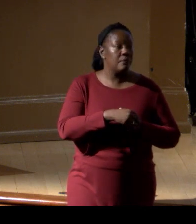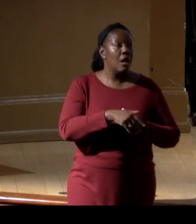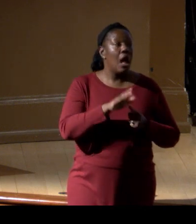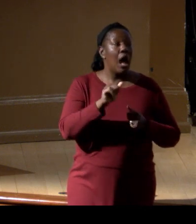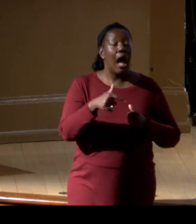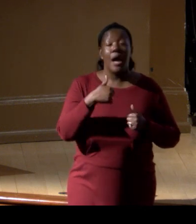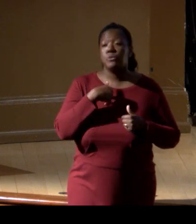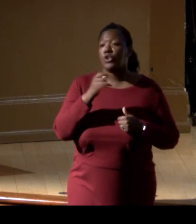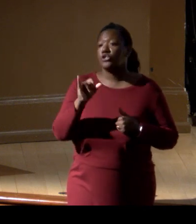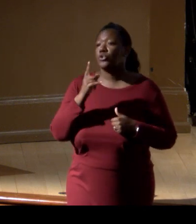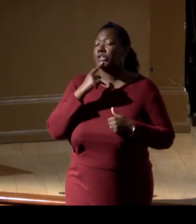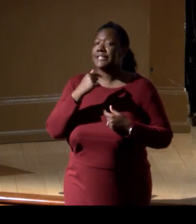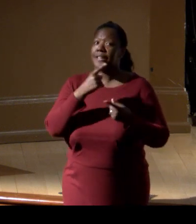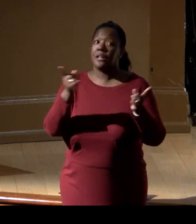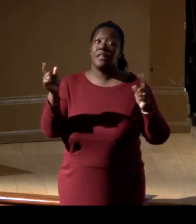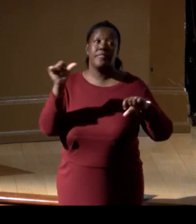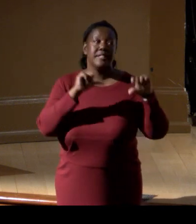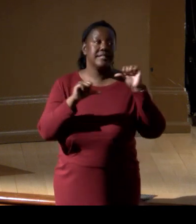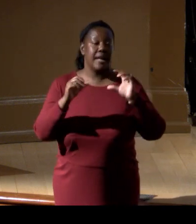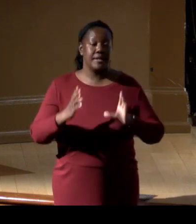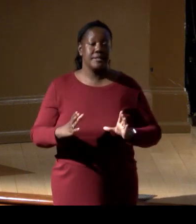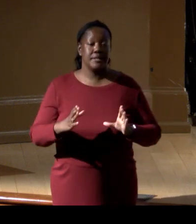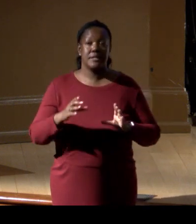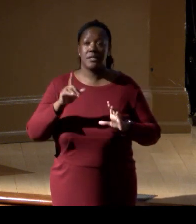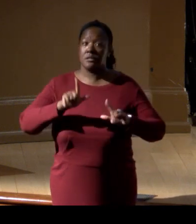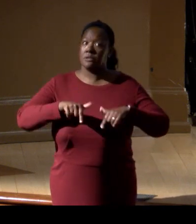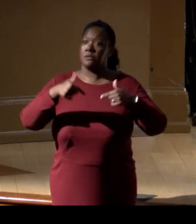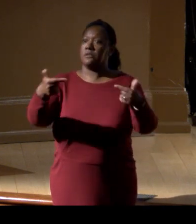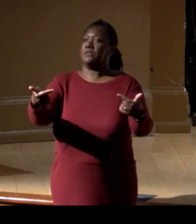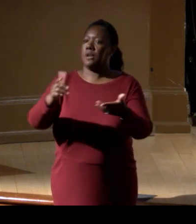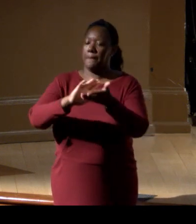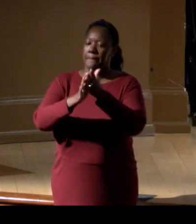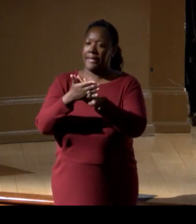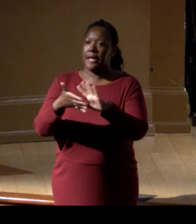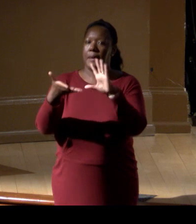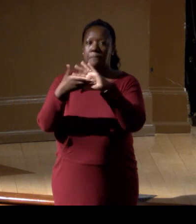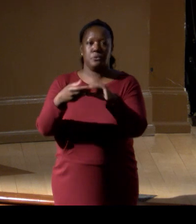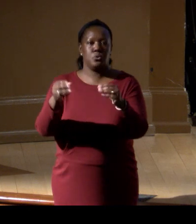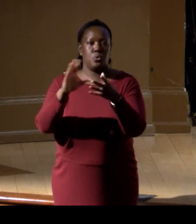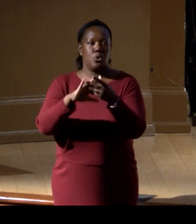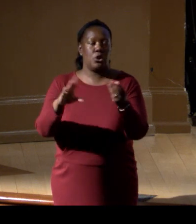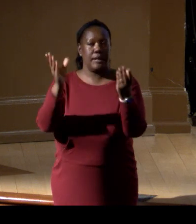out there about becoming storytellers. Many of you, and I know many of you already